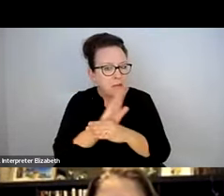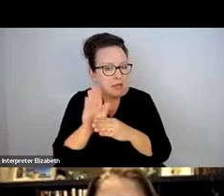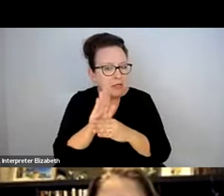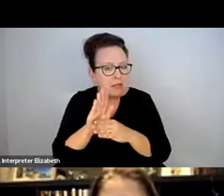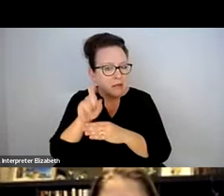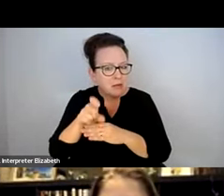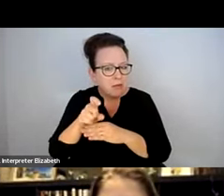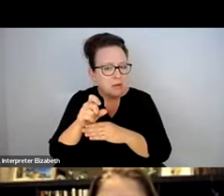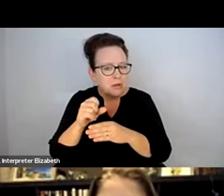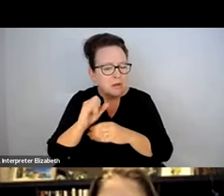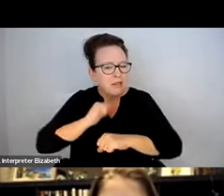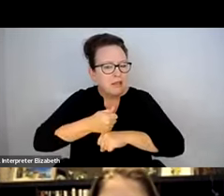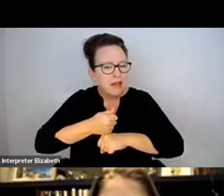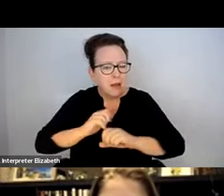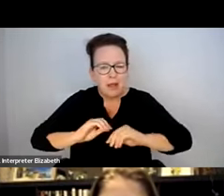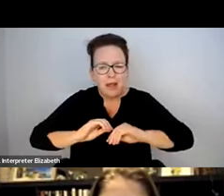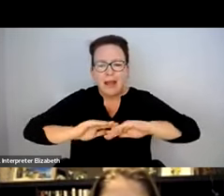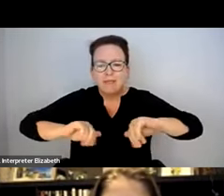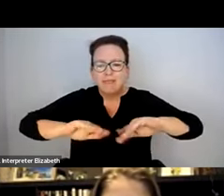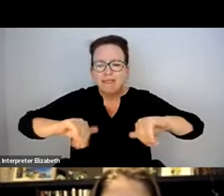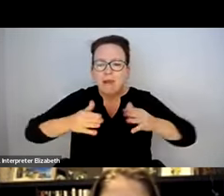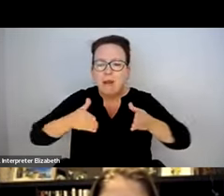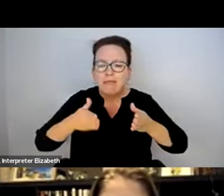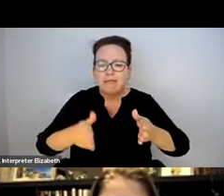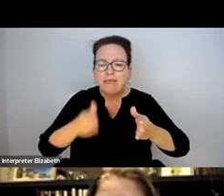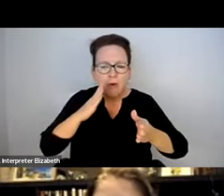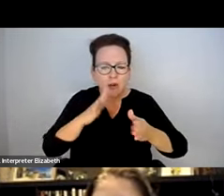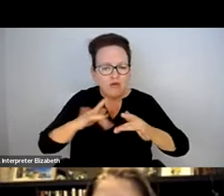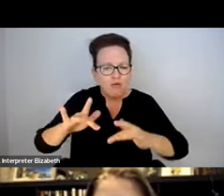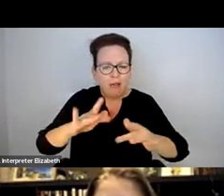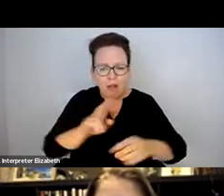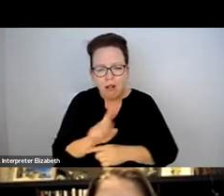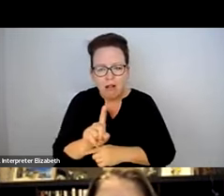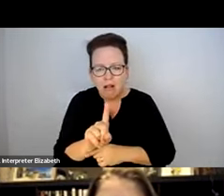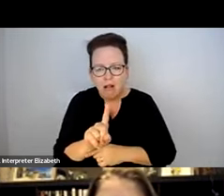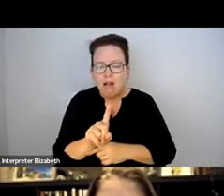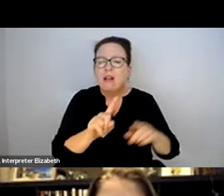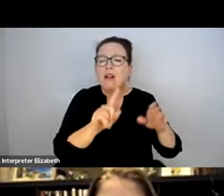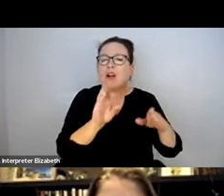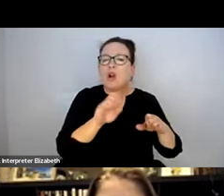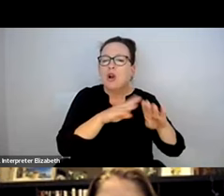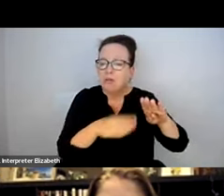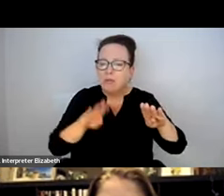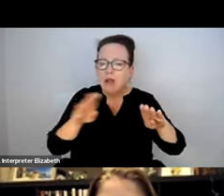WHAT I DIDN'T HEAR WAS -- THEY ARE CLEARLY SUPPOSED TO MAKE A CLEAR PATH OF TRAVEL.